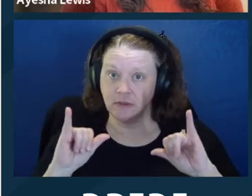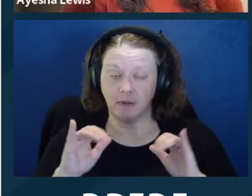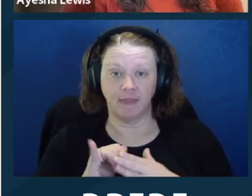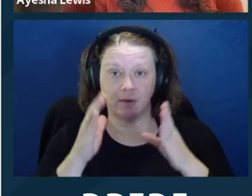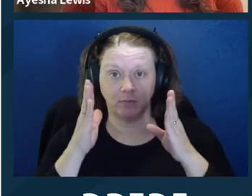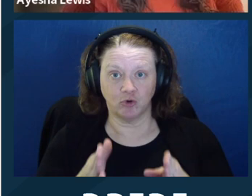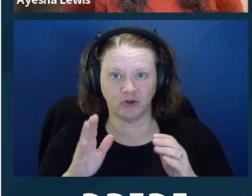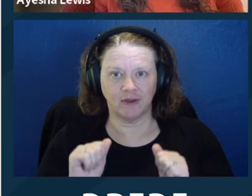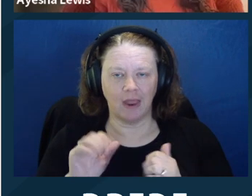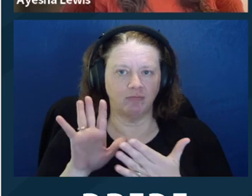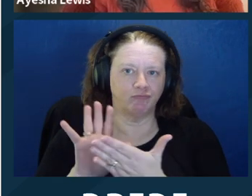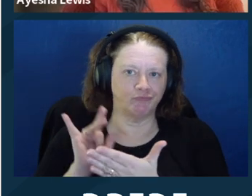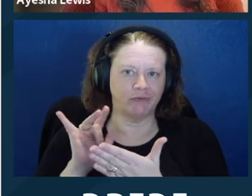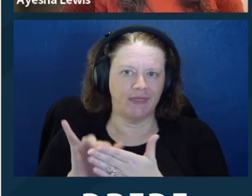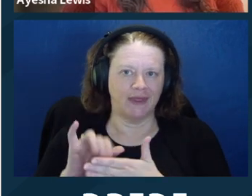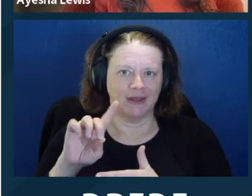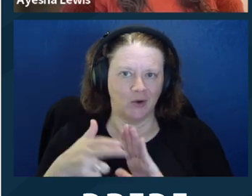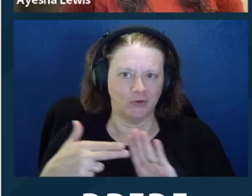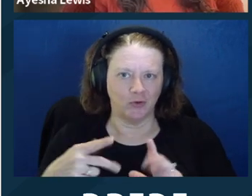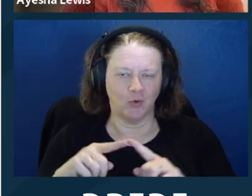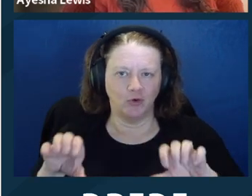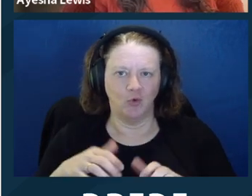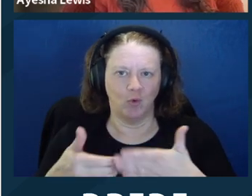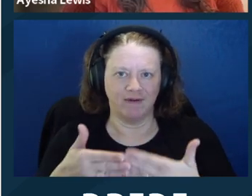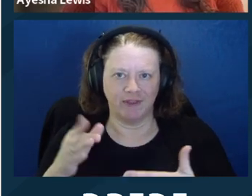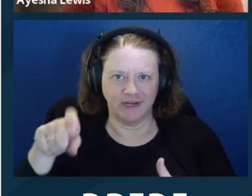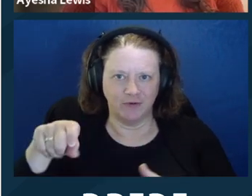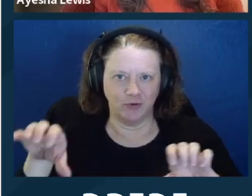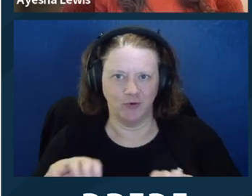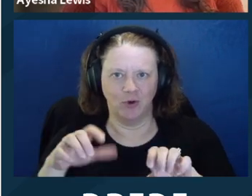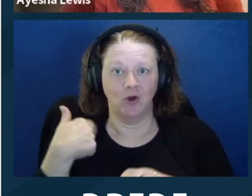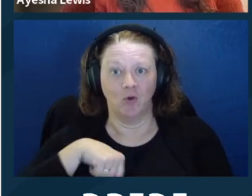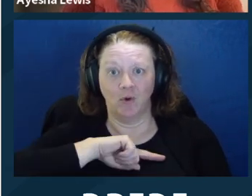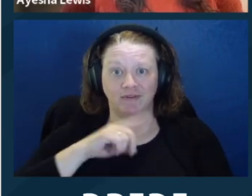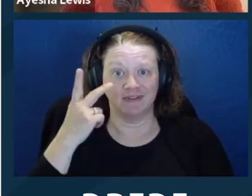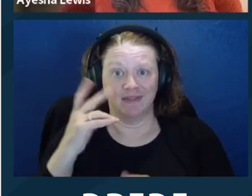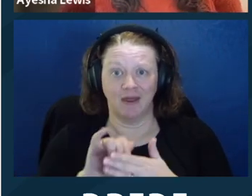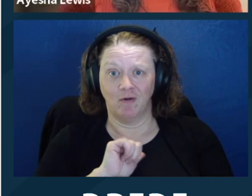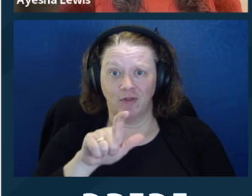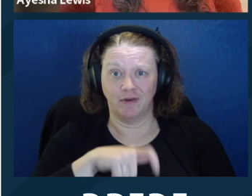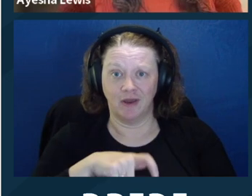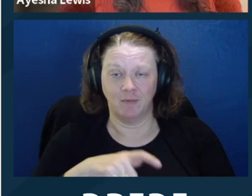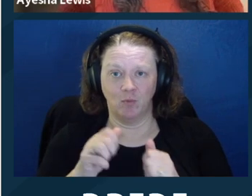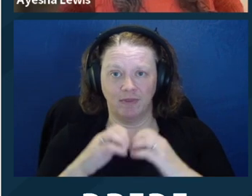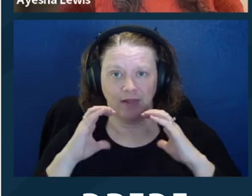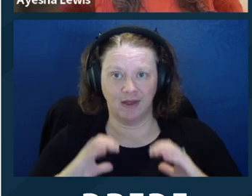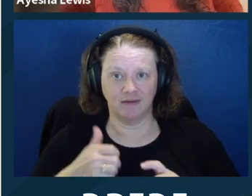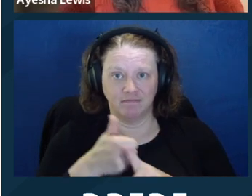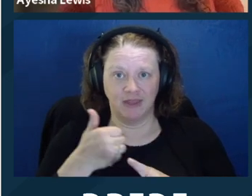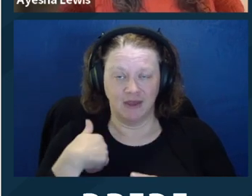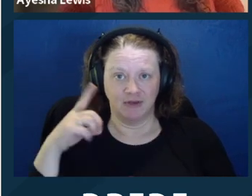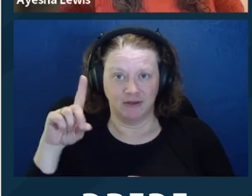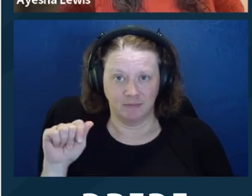diagnosis and still are able to make use of the diagnosis or to do what they need to do.